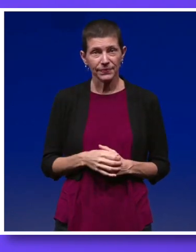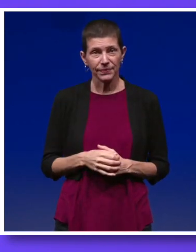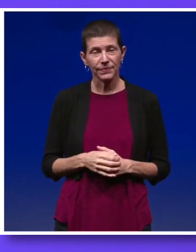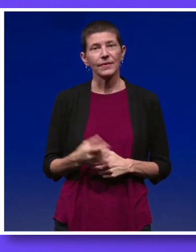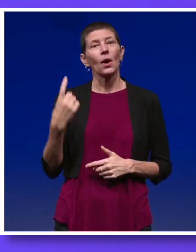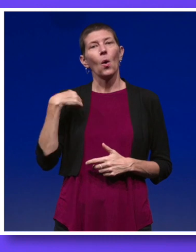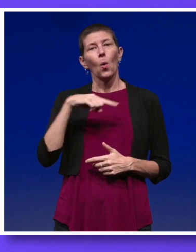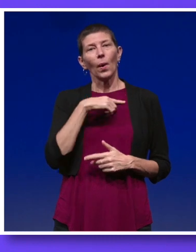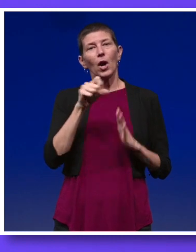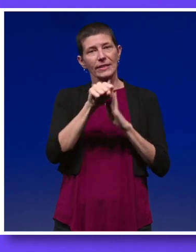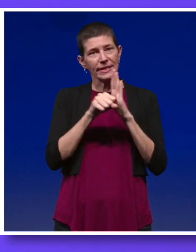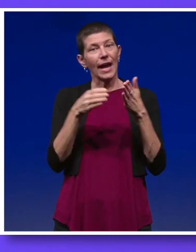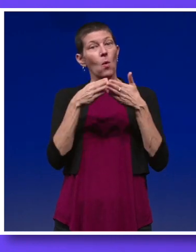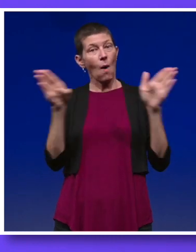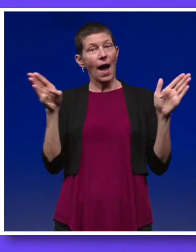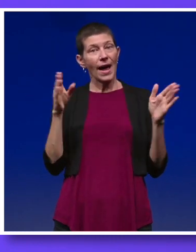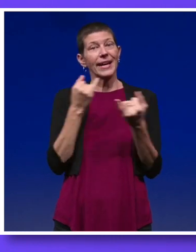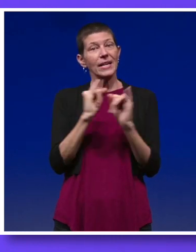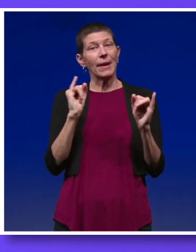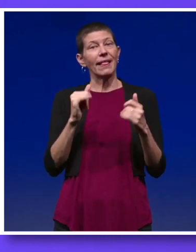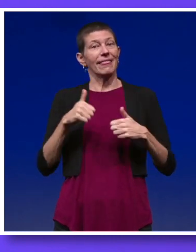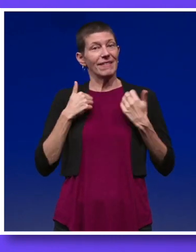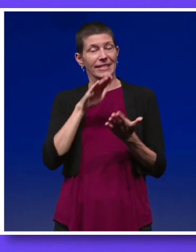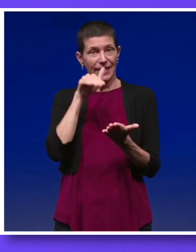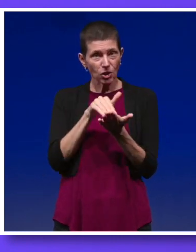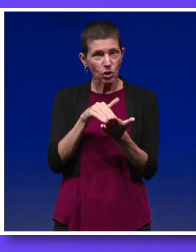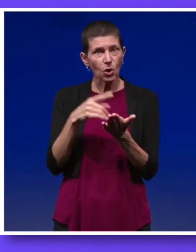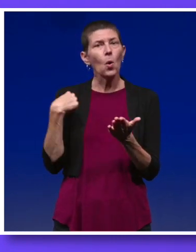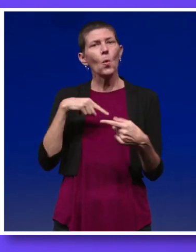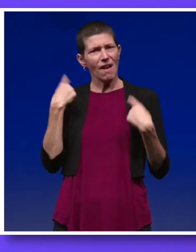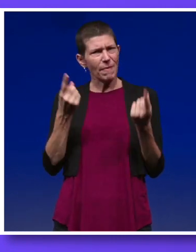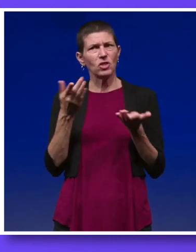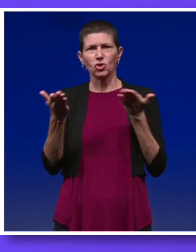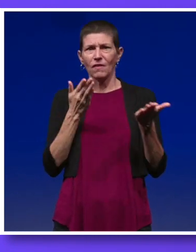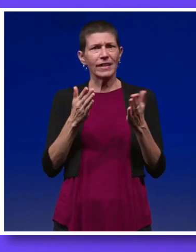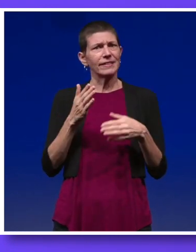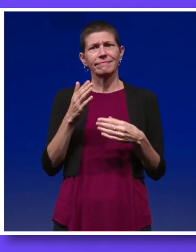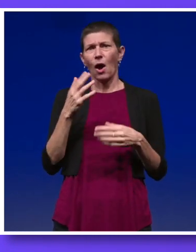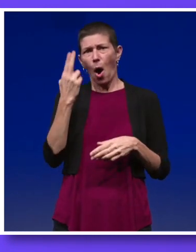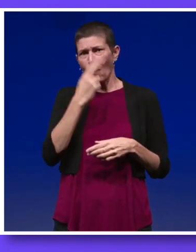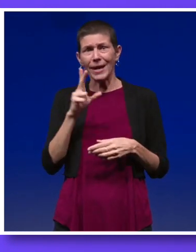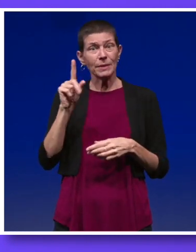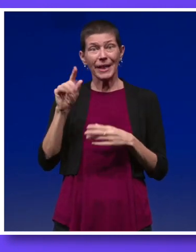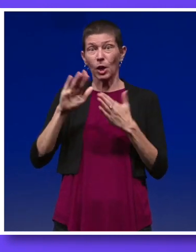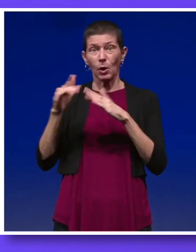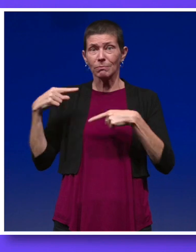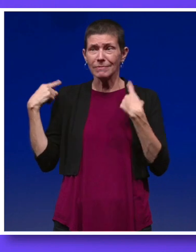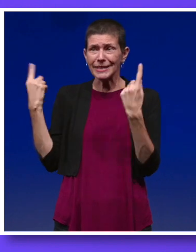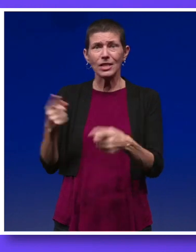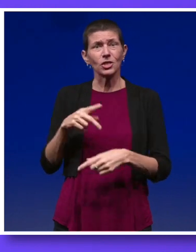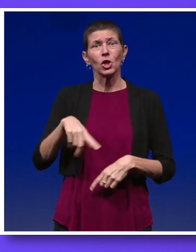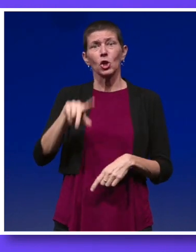We are a statewide independent living center, and we have been serving Hawaii's disability community since 2009.